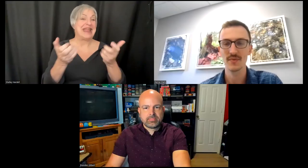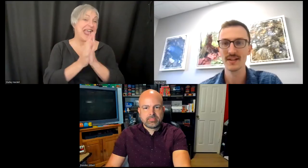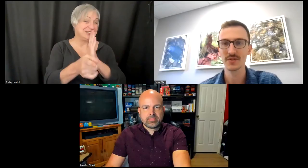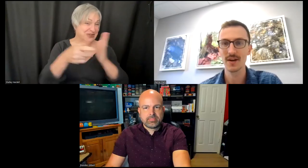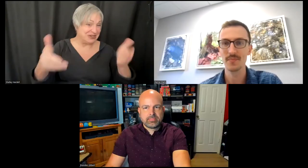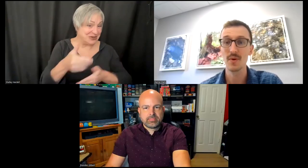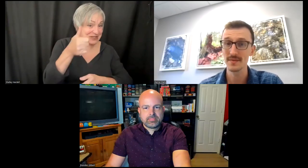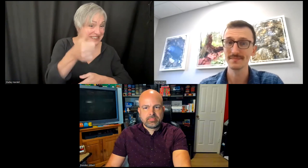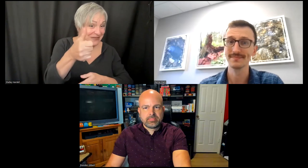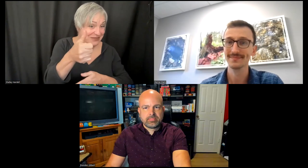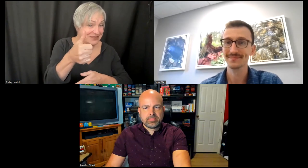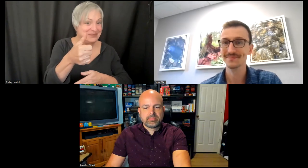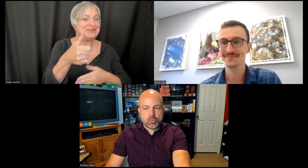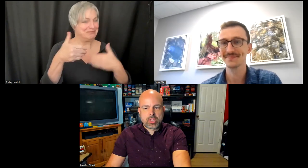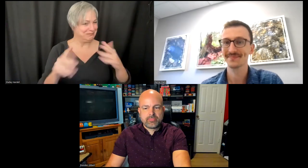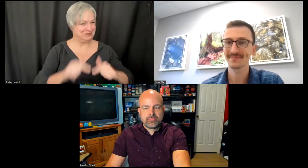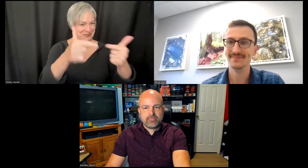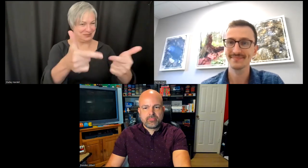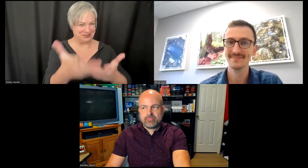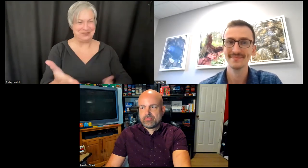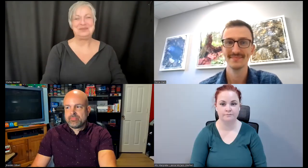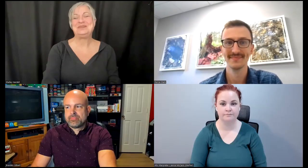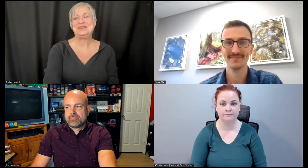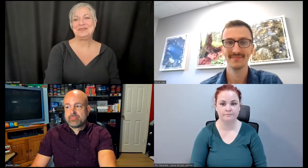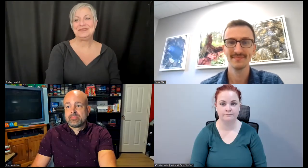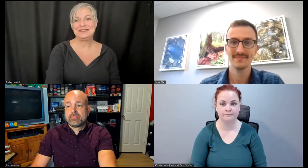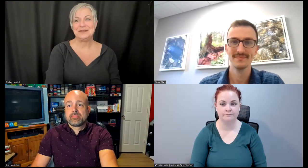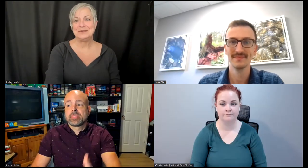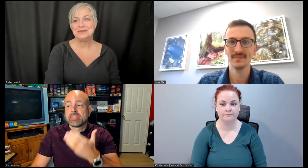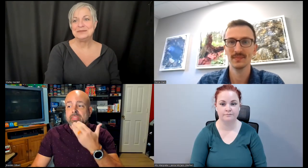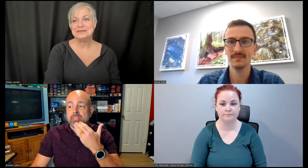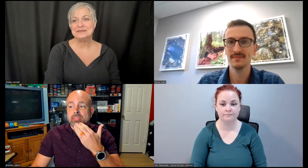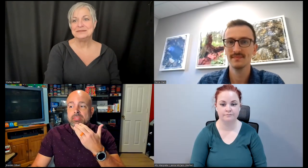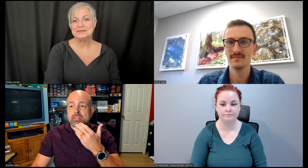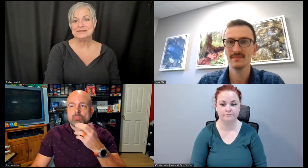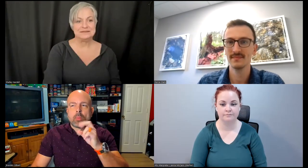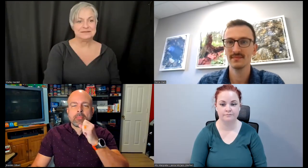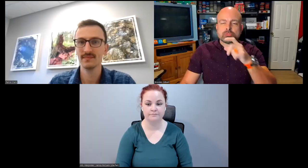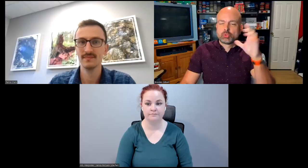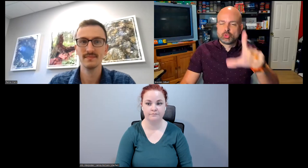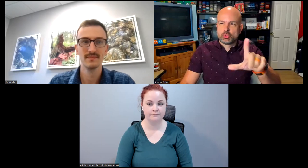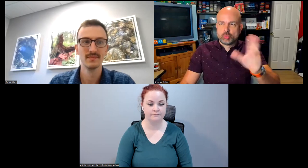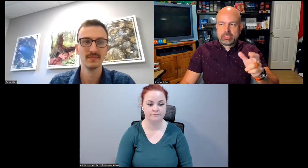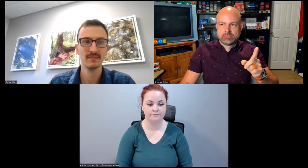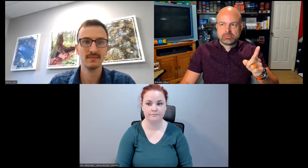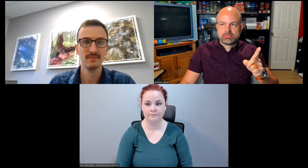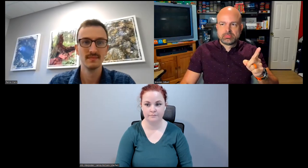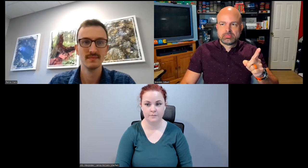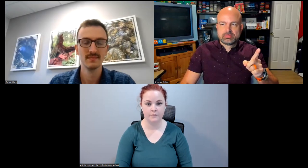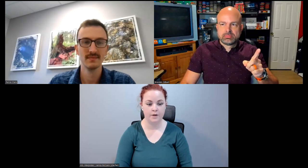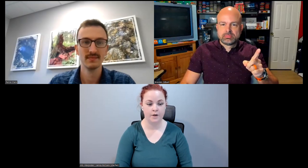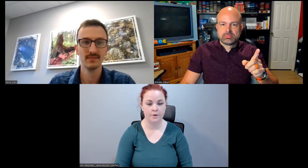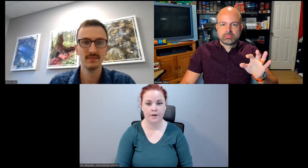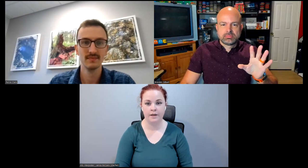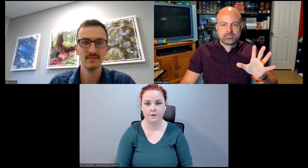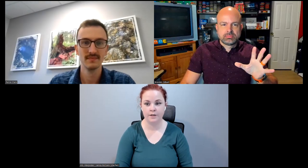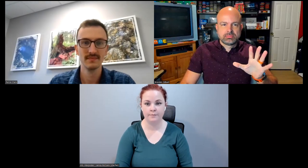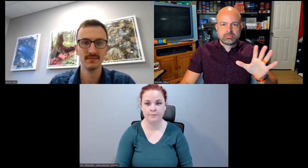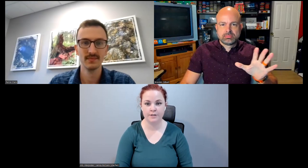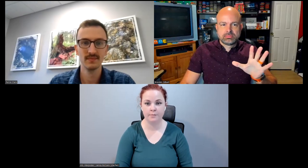reins. Brenden? >> Brenden: Okay, just going